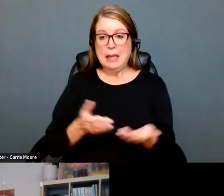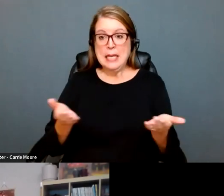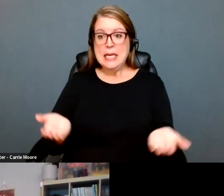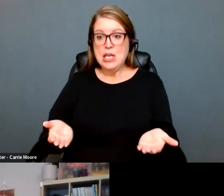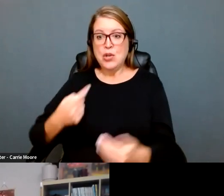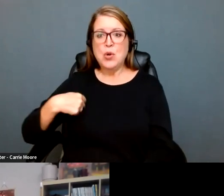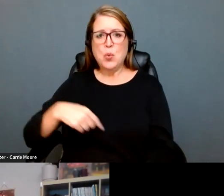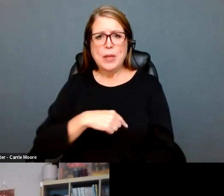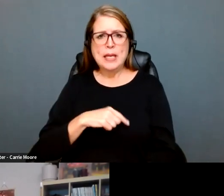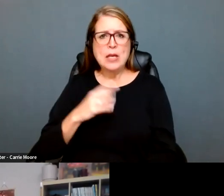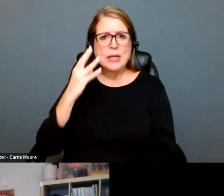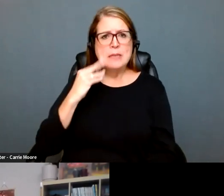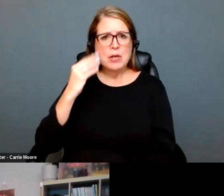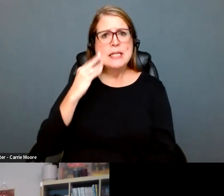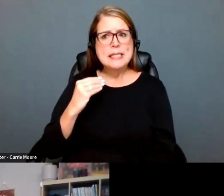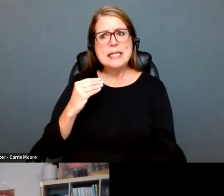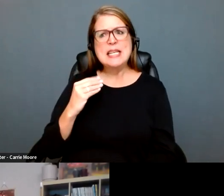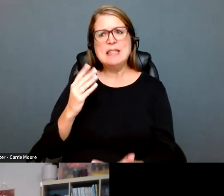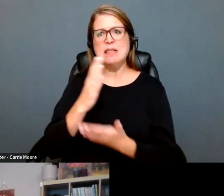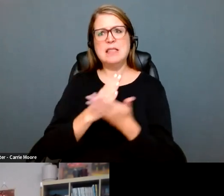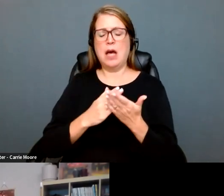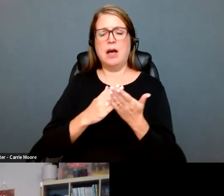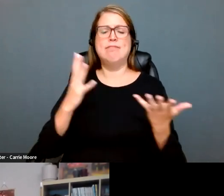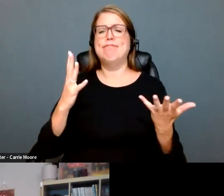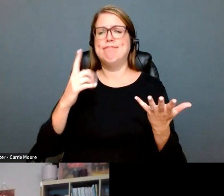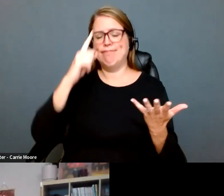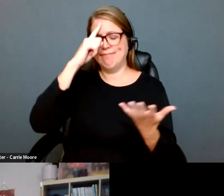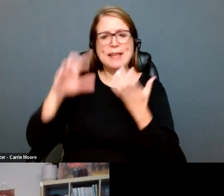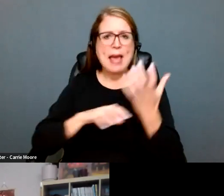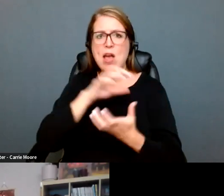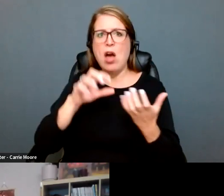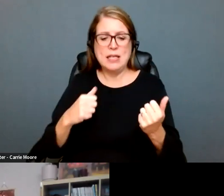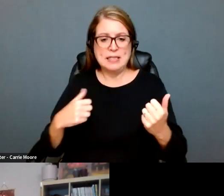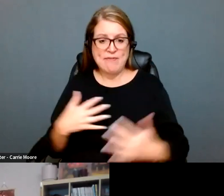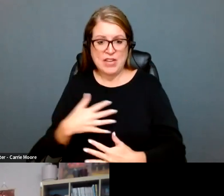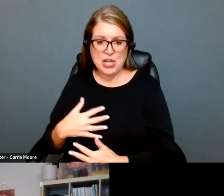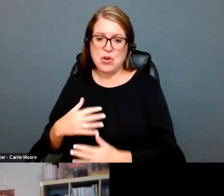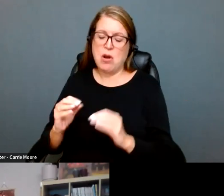such supportive neighbors with the people in Idaho. We are experiencing great chaos, fear, and a